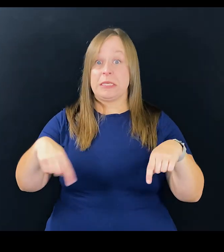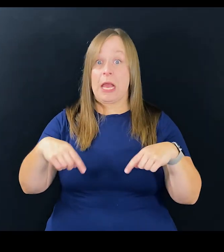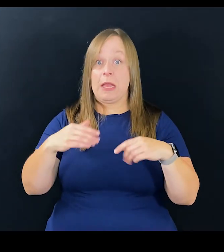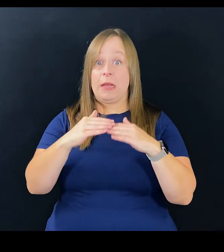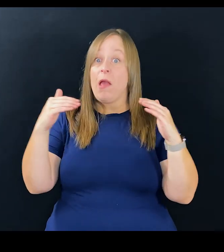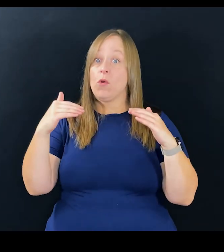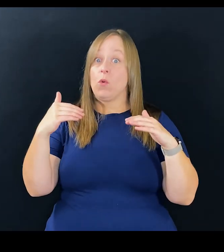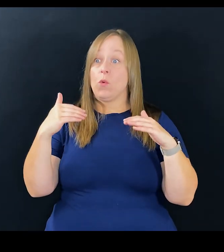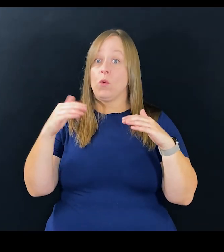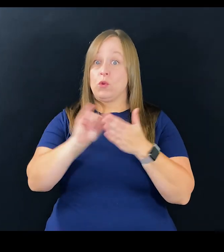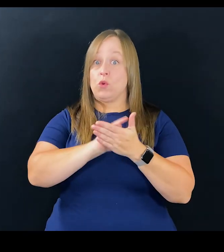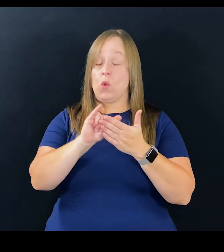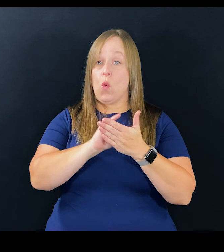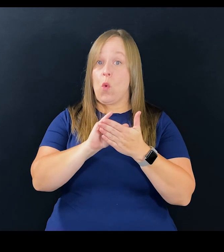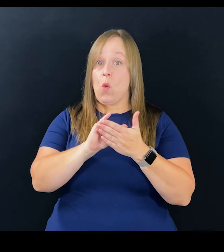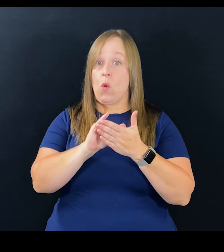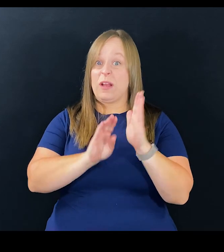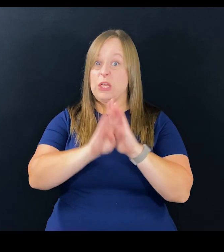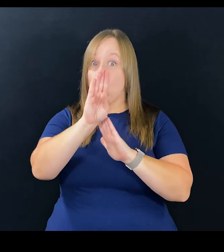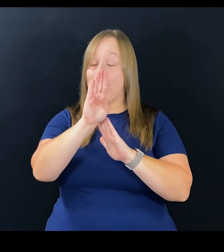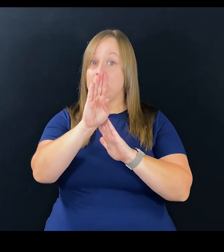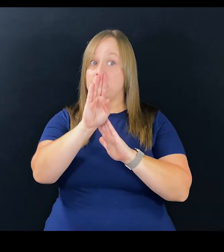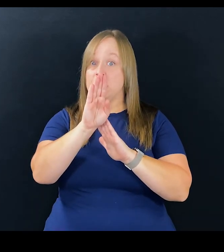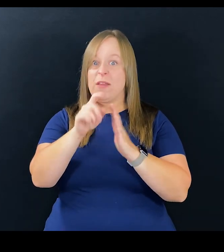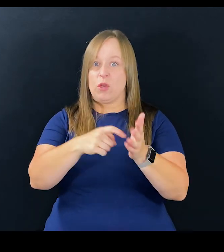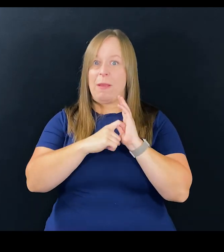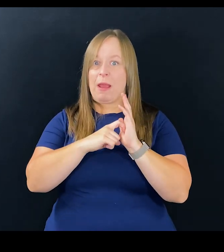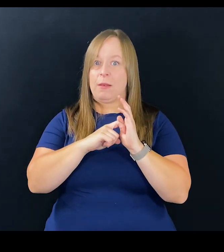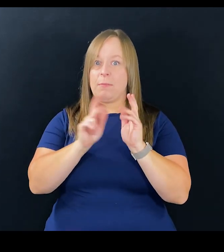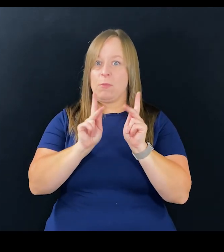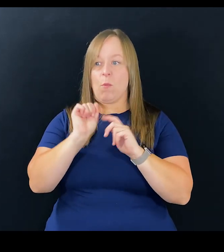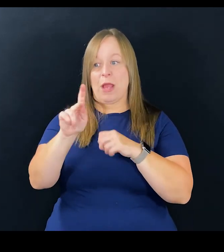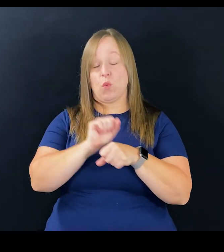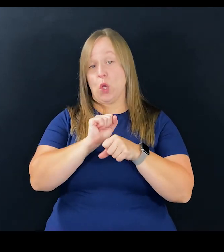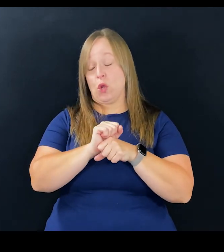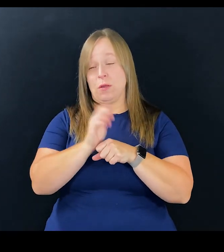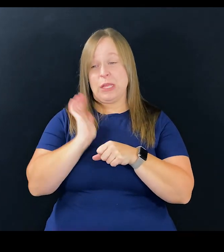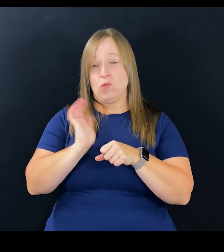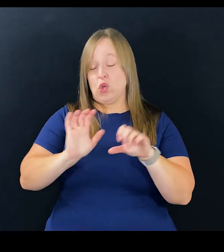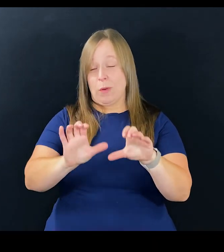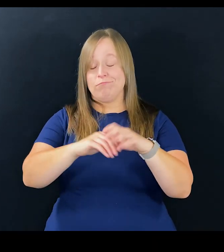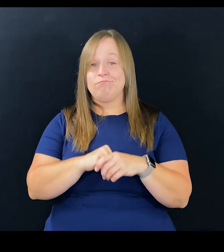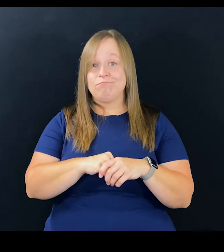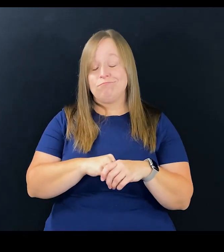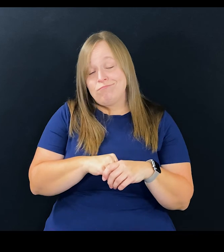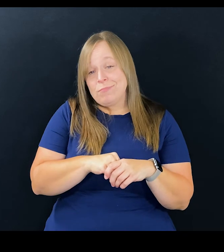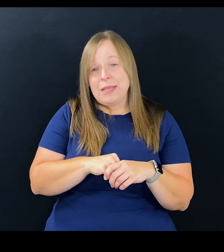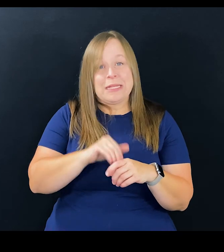three months, the anxiety level in New York is gonna go up. They should demand people go back to work the way they used to do it.